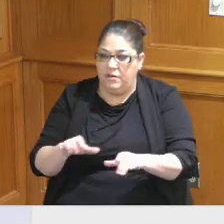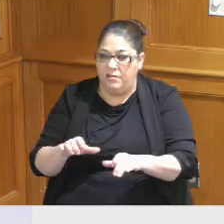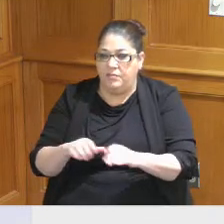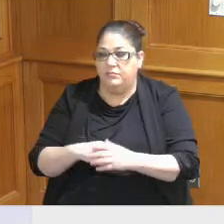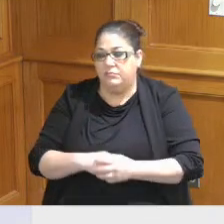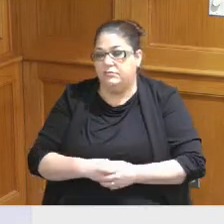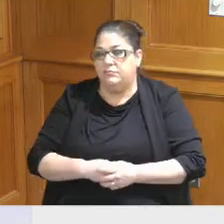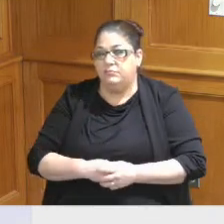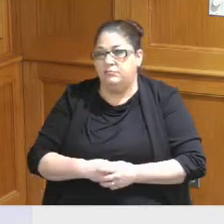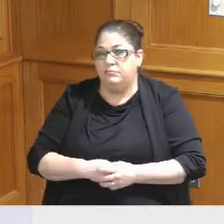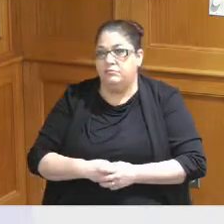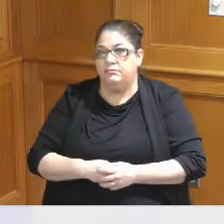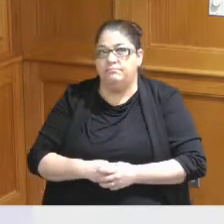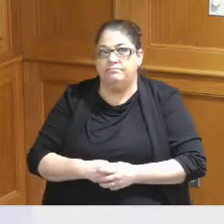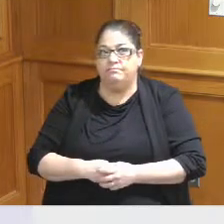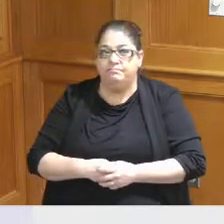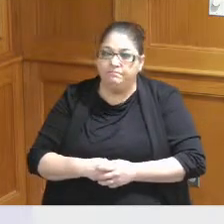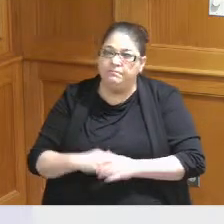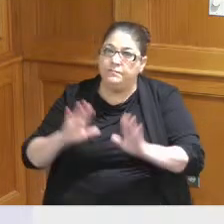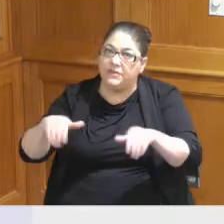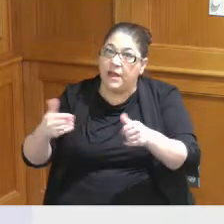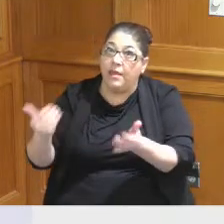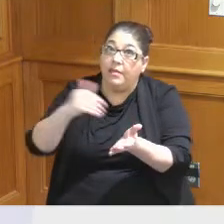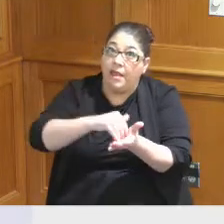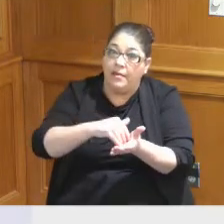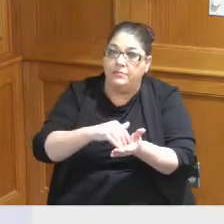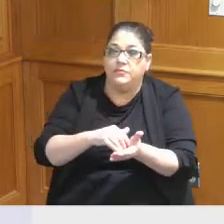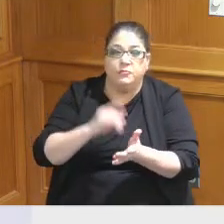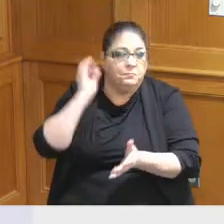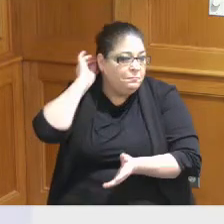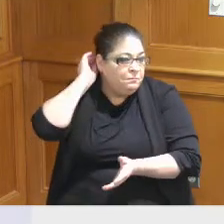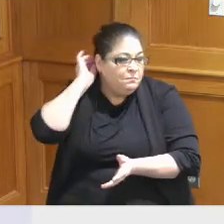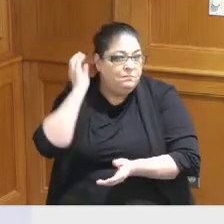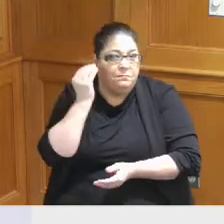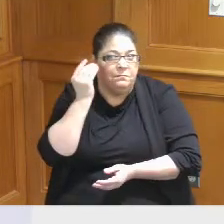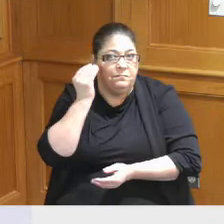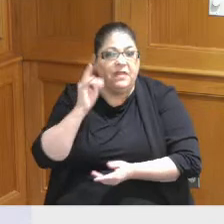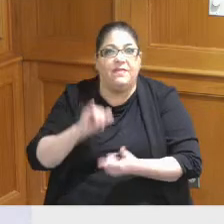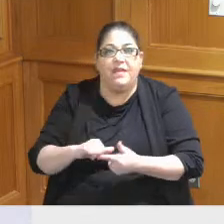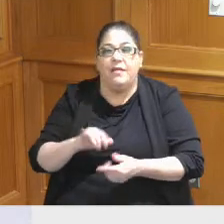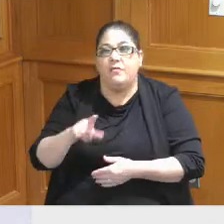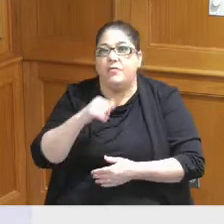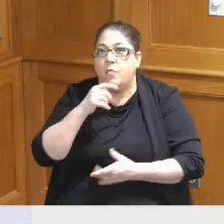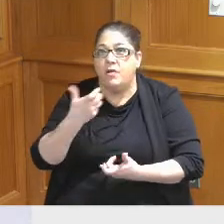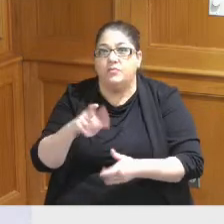to be torn up again so we that is in the back of our mind that we don't want to start putting dead